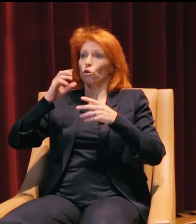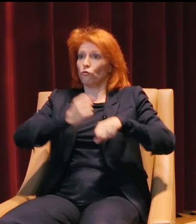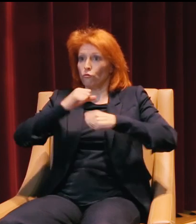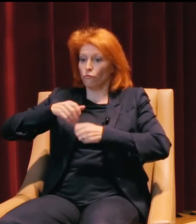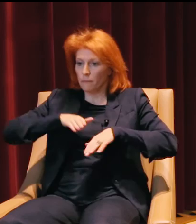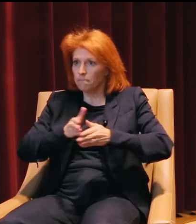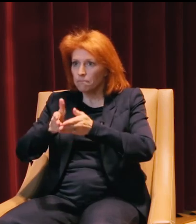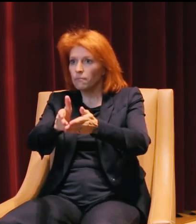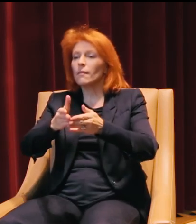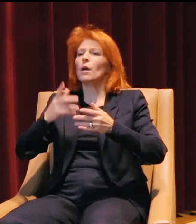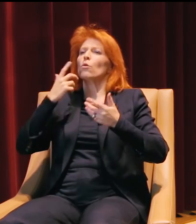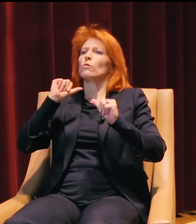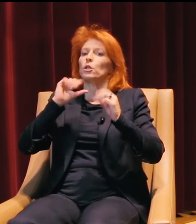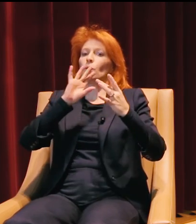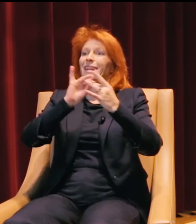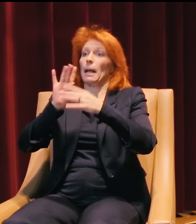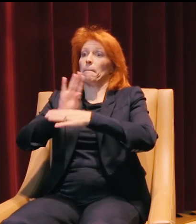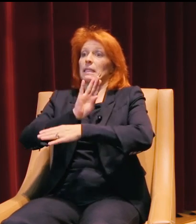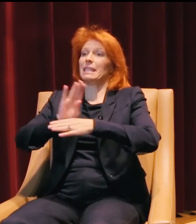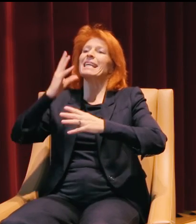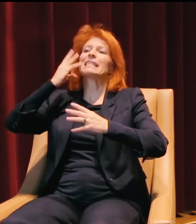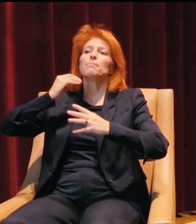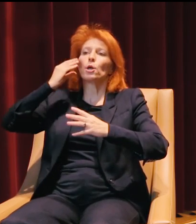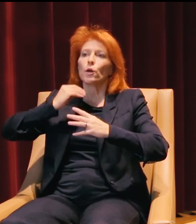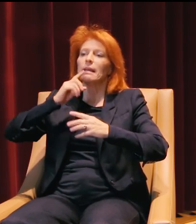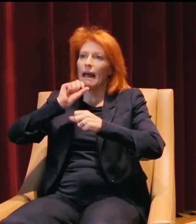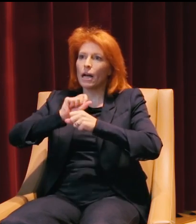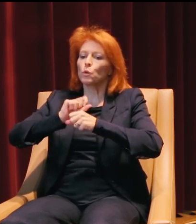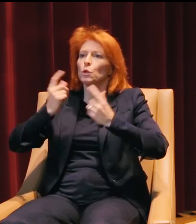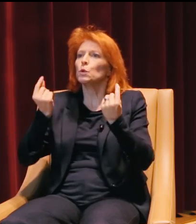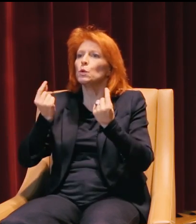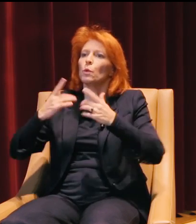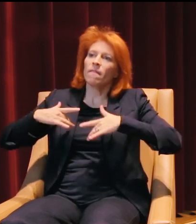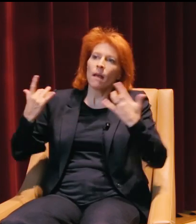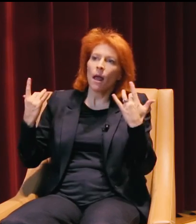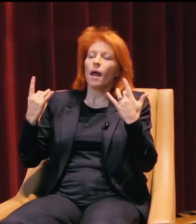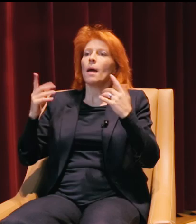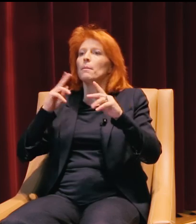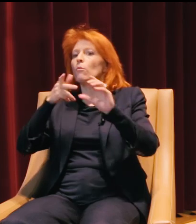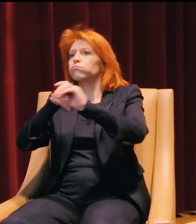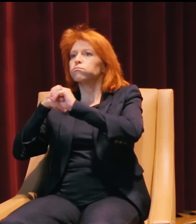and we're trying to just connect businesses that provide an actually experience or an event that people can partake in,